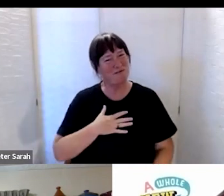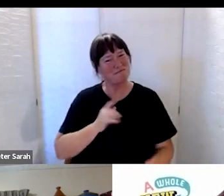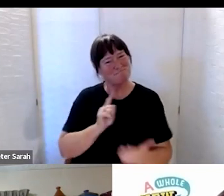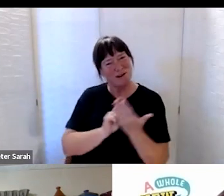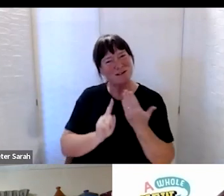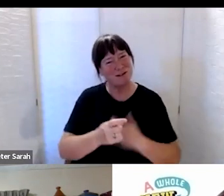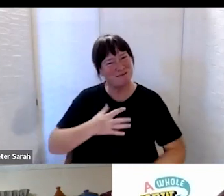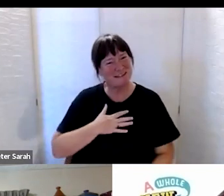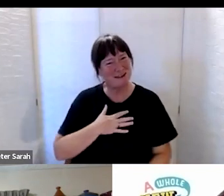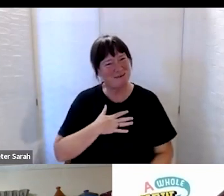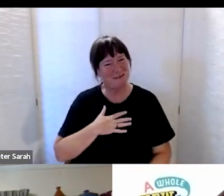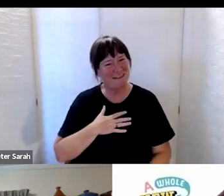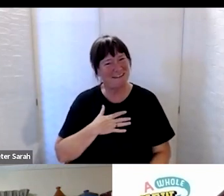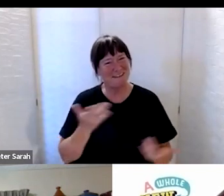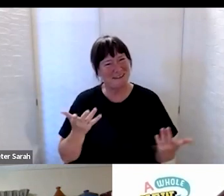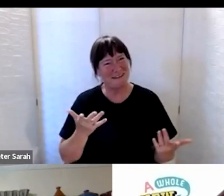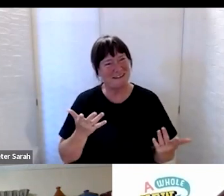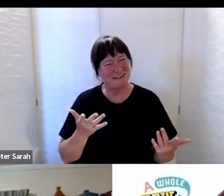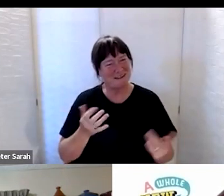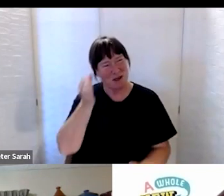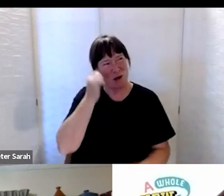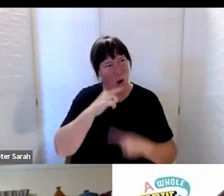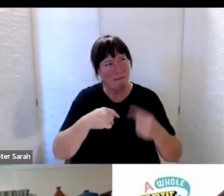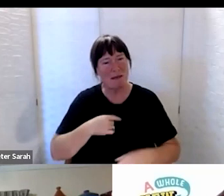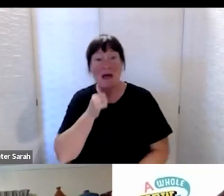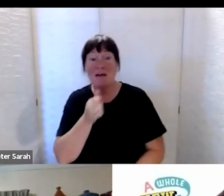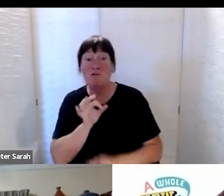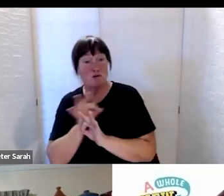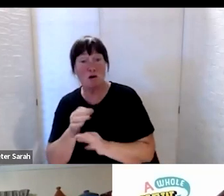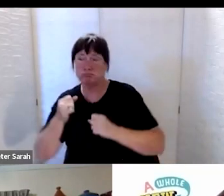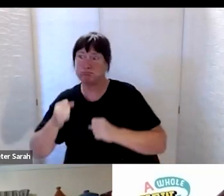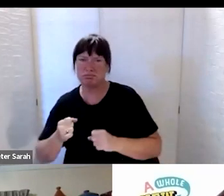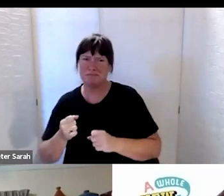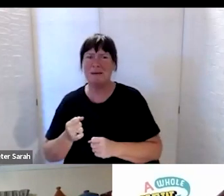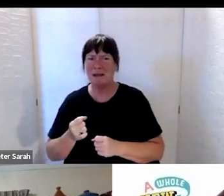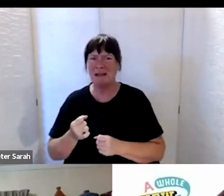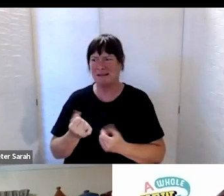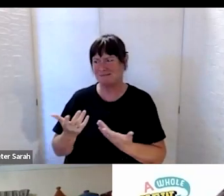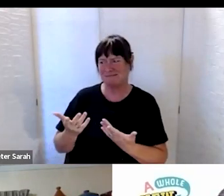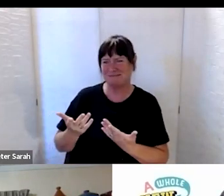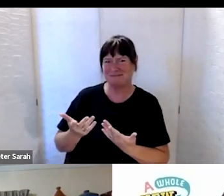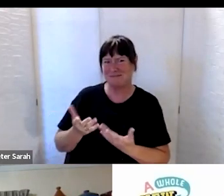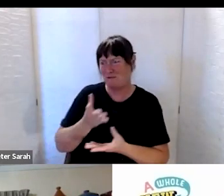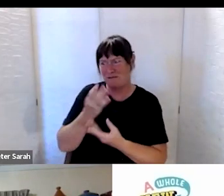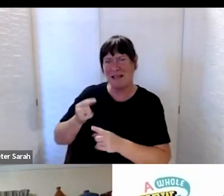left in the cold, so to speak. So I’m just wondering